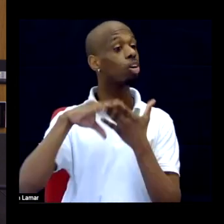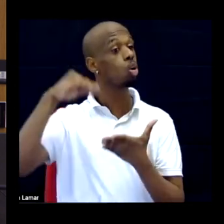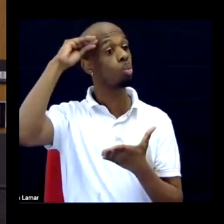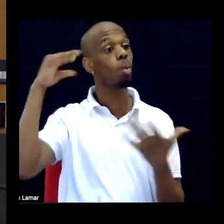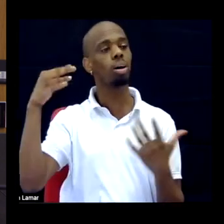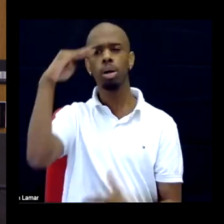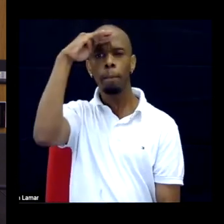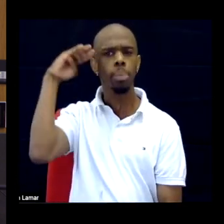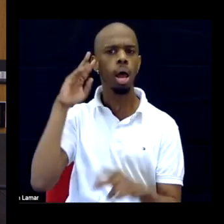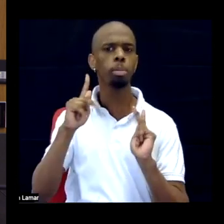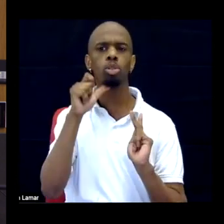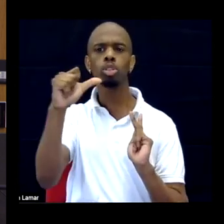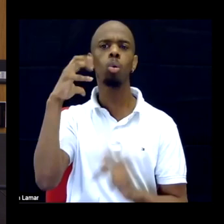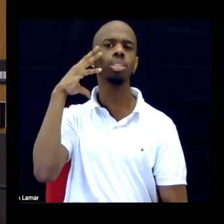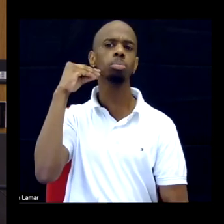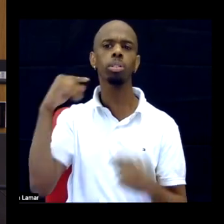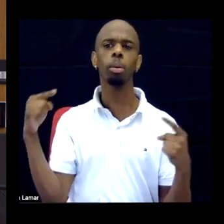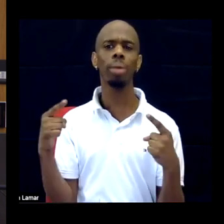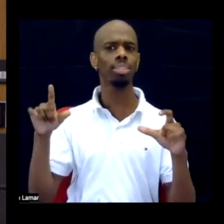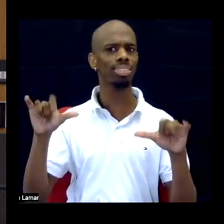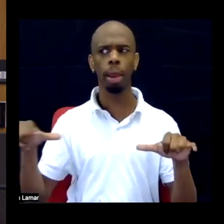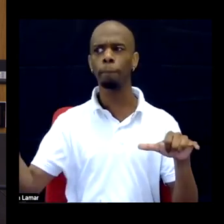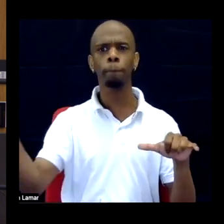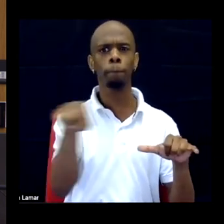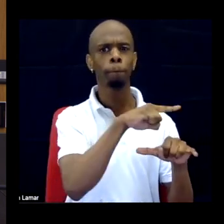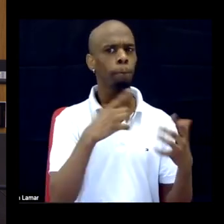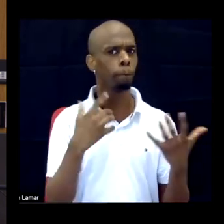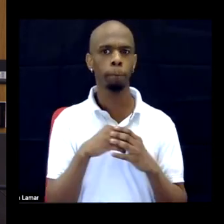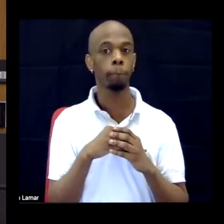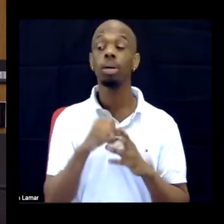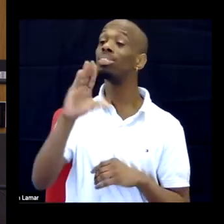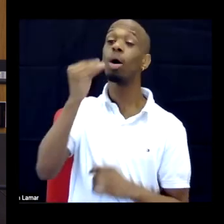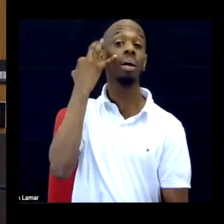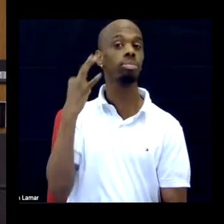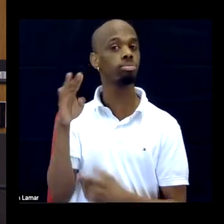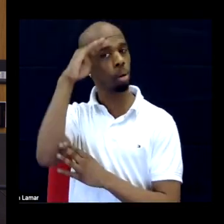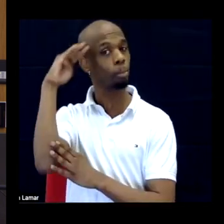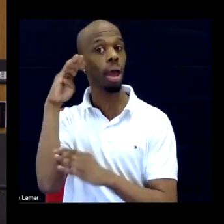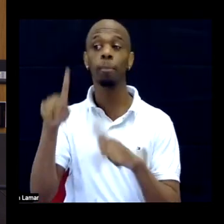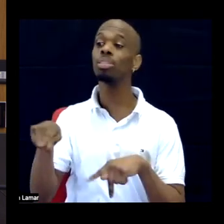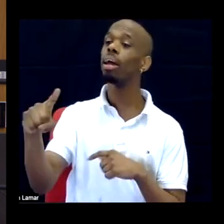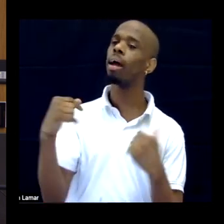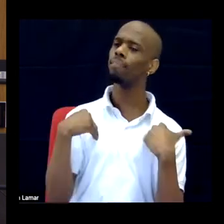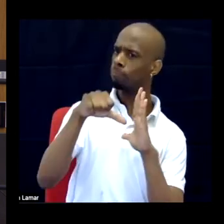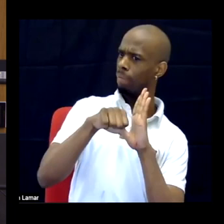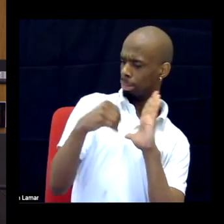pain in the same way. That someone who just had surgery just needs Tylenol, they don't need drugs because they